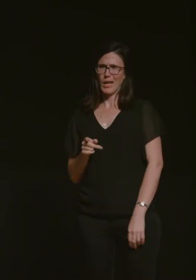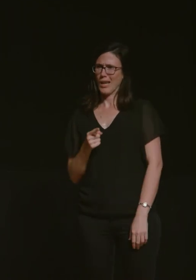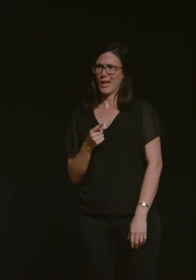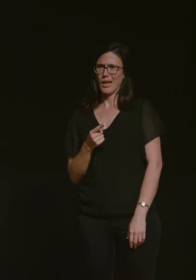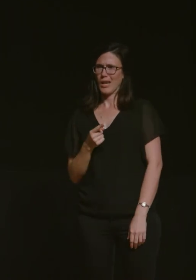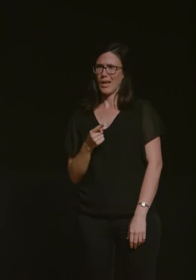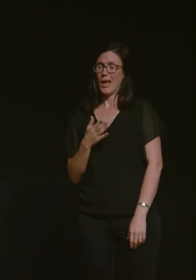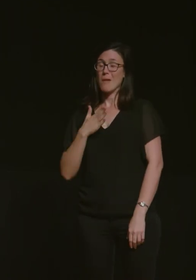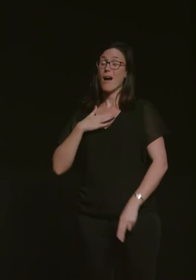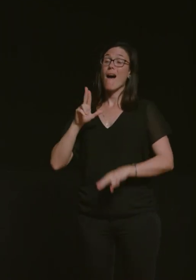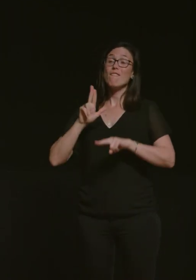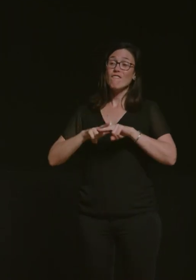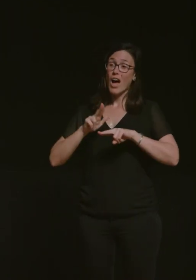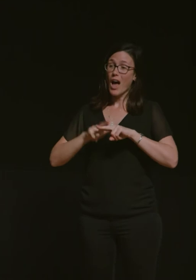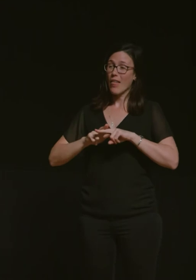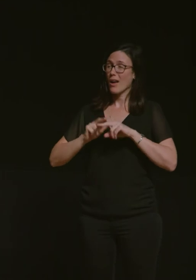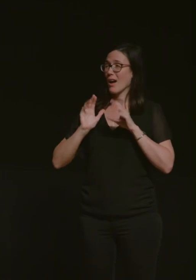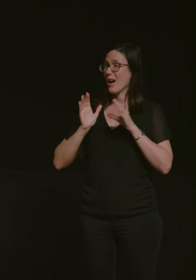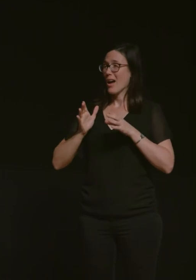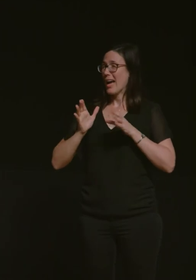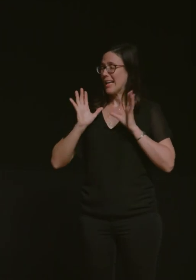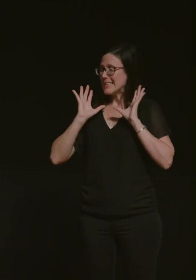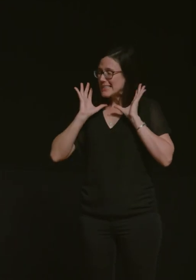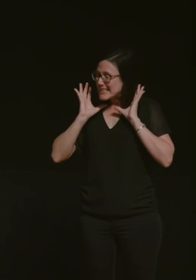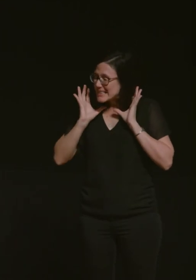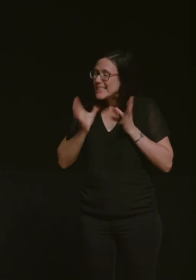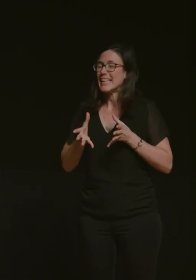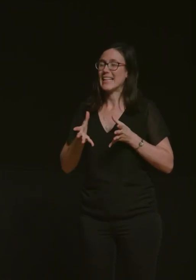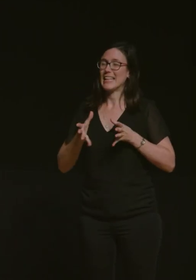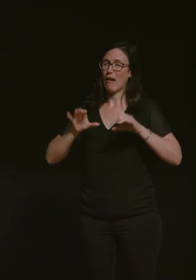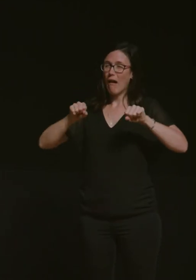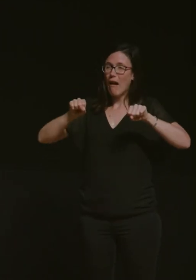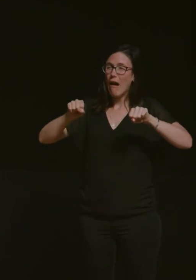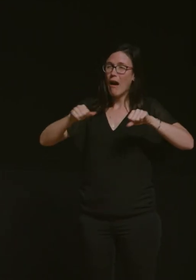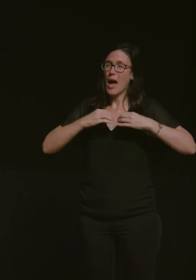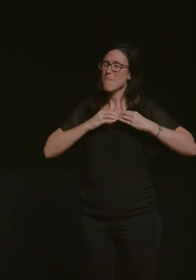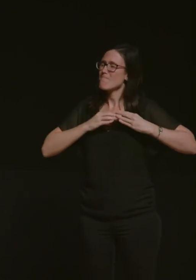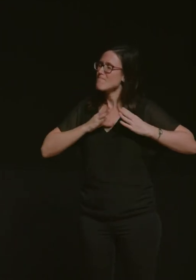is like super super keen on motorbikes it's his passion he loves it um if you are friends with him